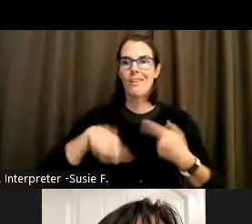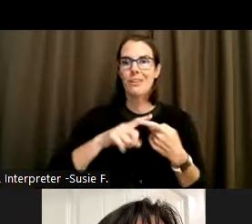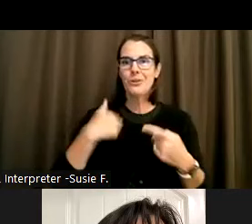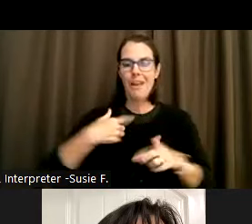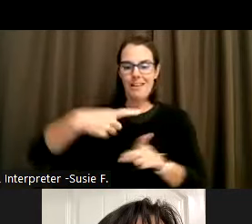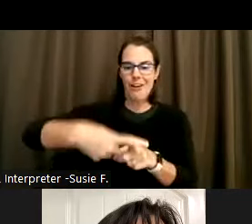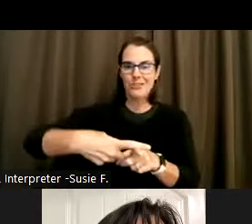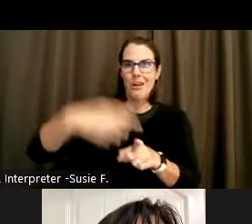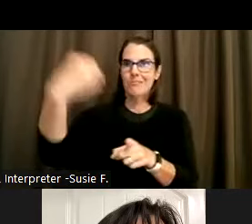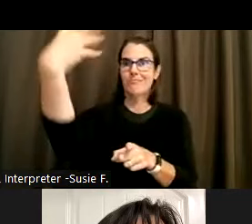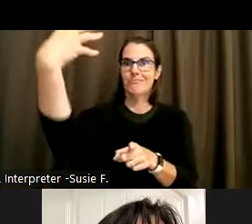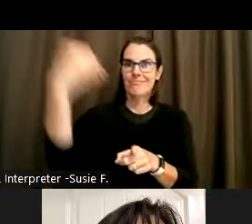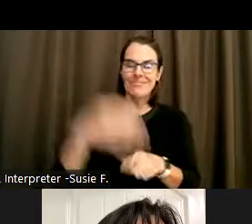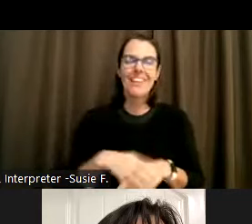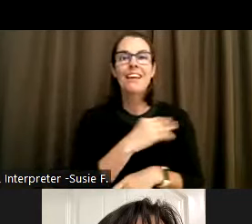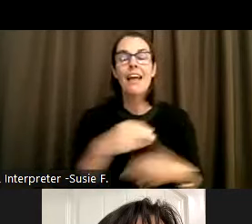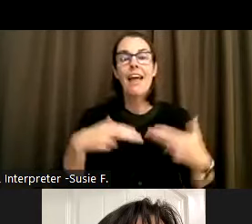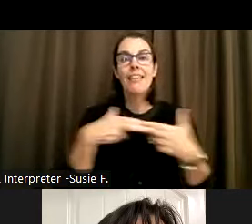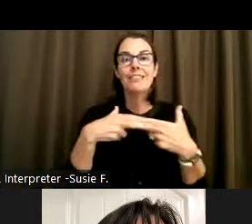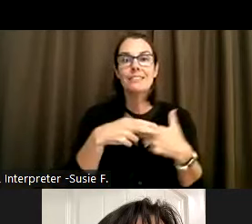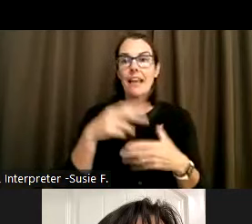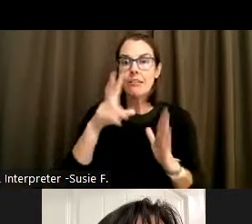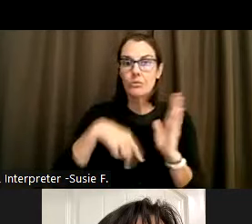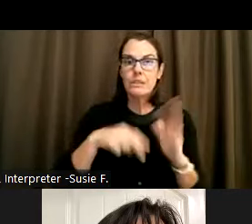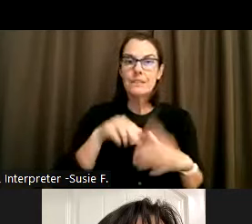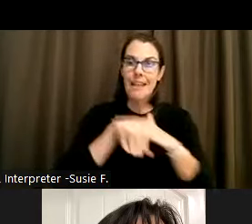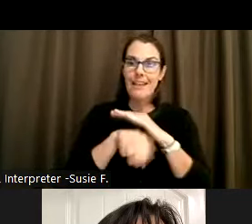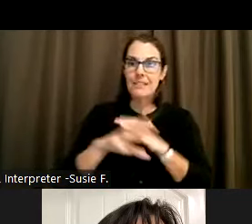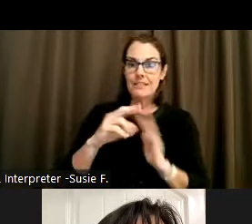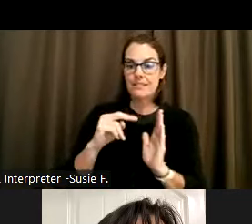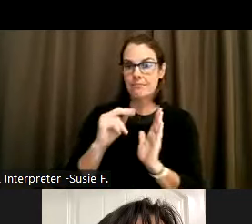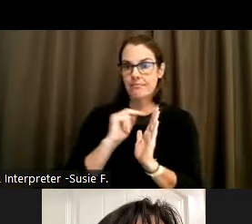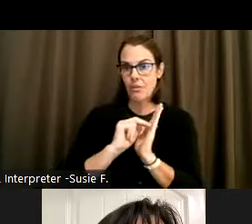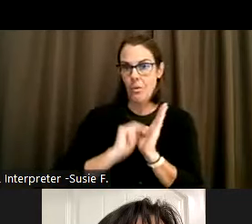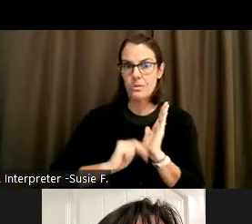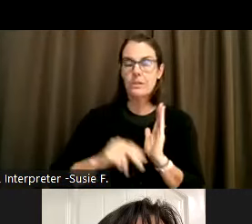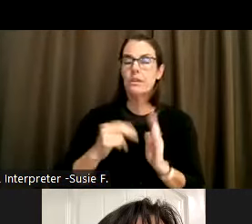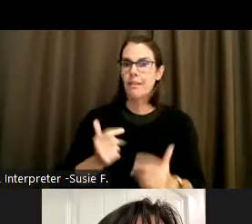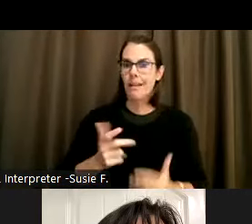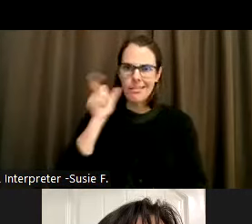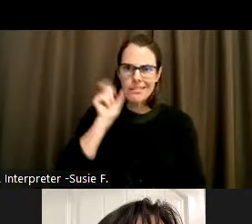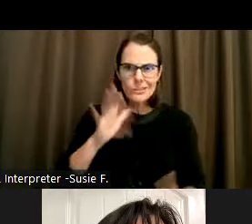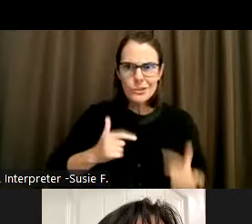and the slide reads access note. Listen to your body, feel free to move around, use the restroom and stretch